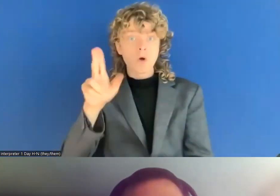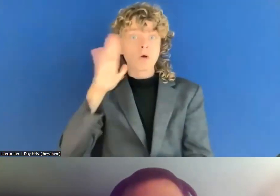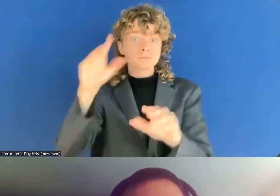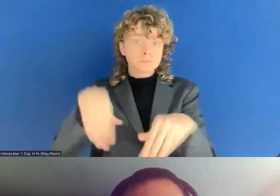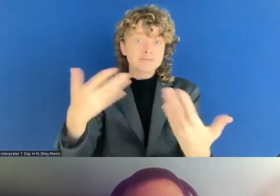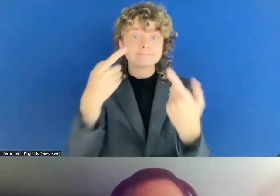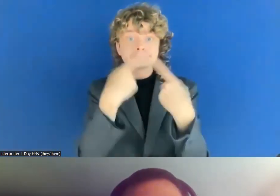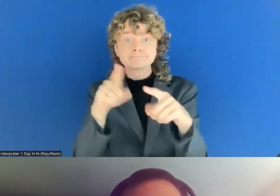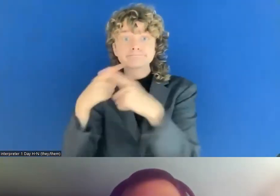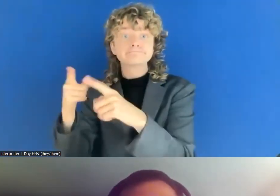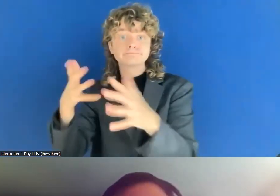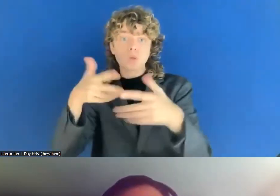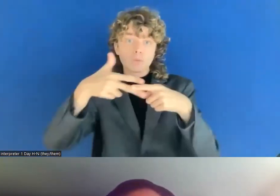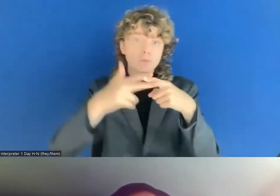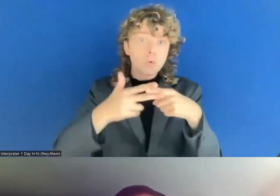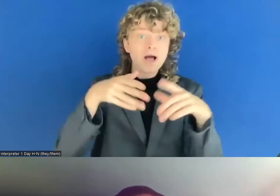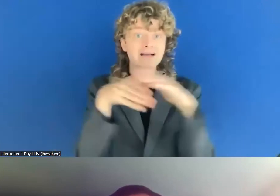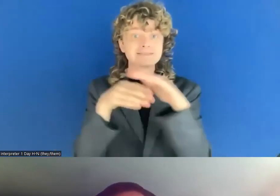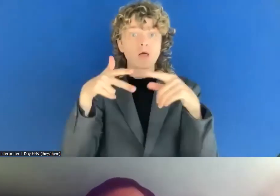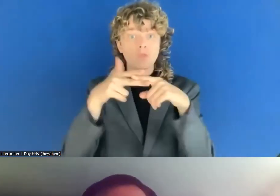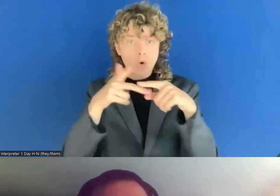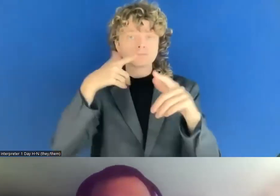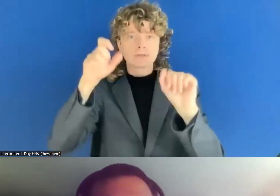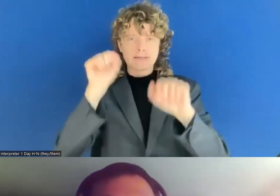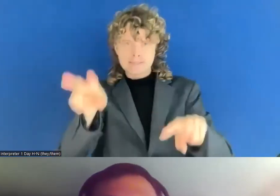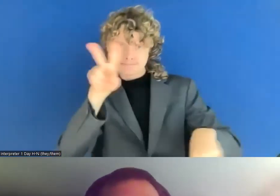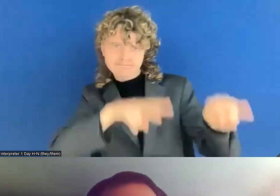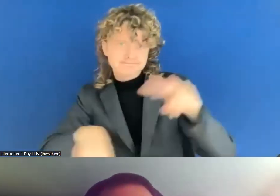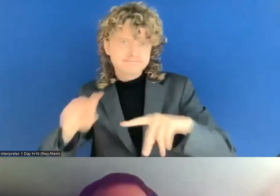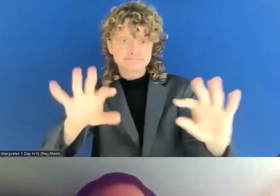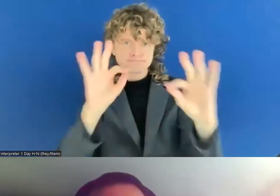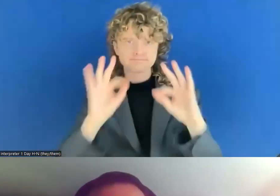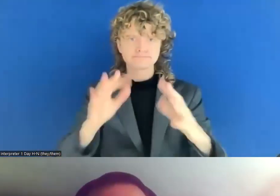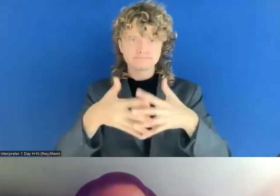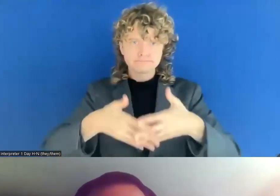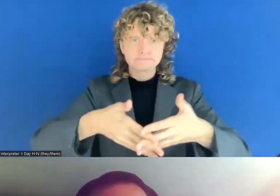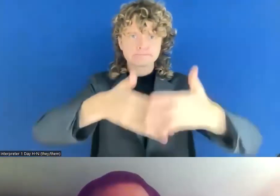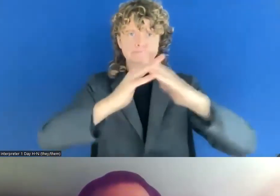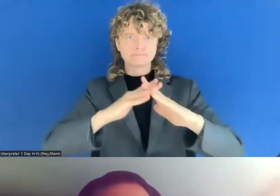and the European Commission is not here to answer that question, but I don't know any